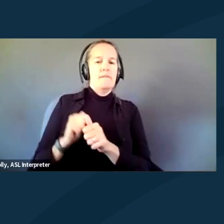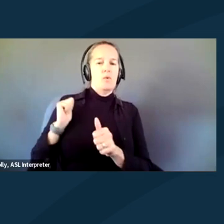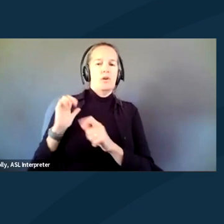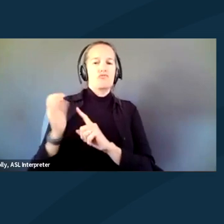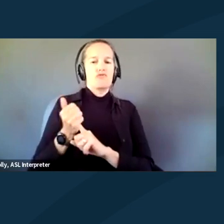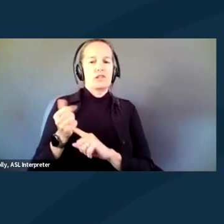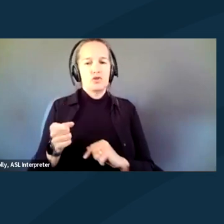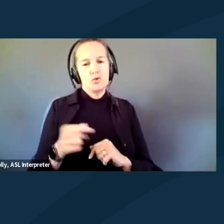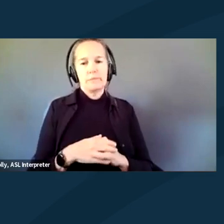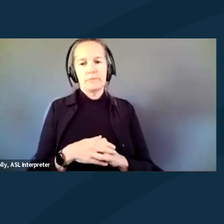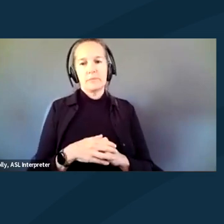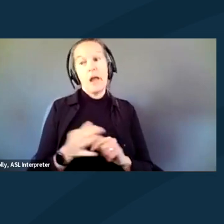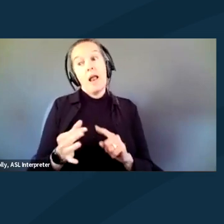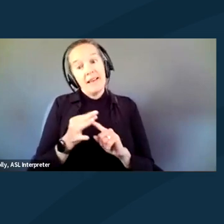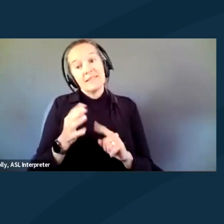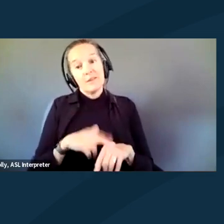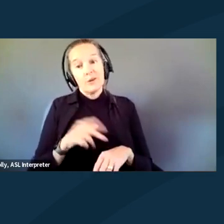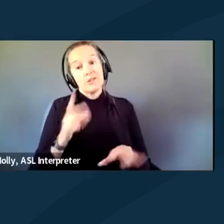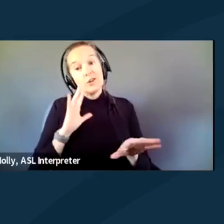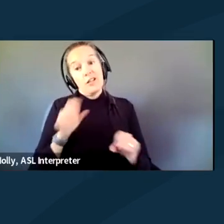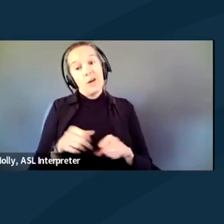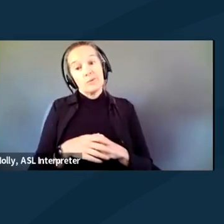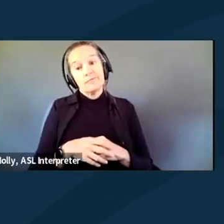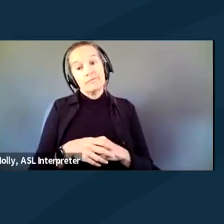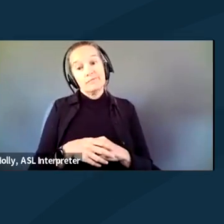unless of course you're allowed. If you're allowed,